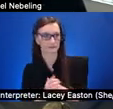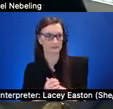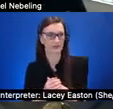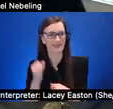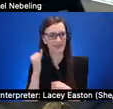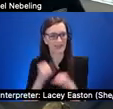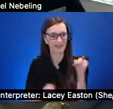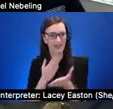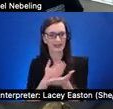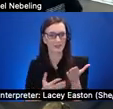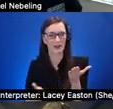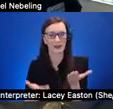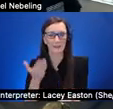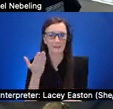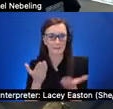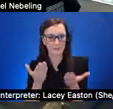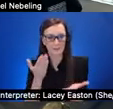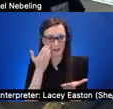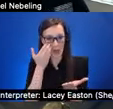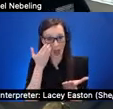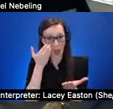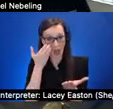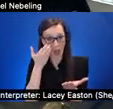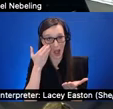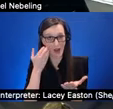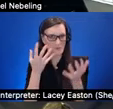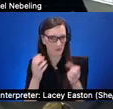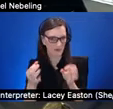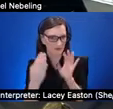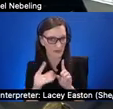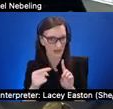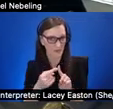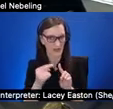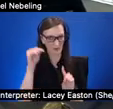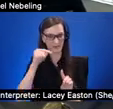but we're really looking for feedback on as we're really at an early stage of development which is